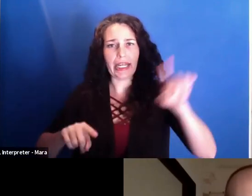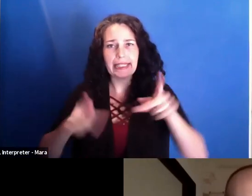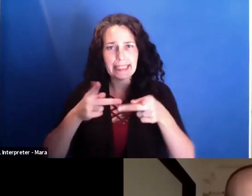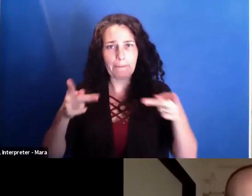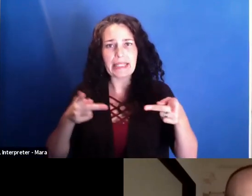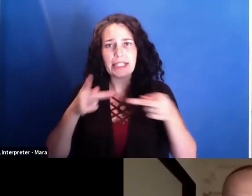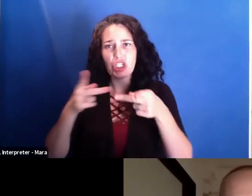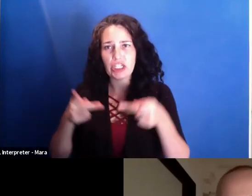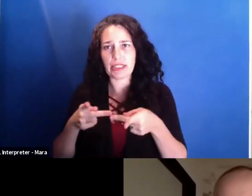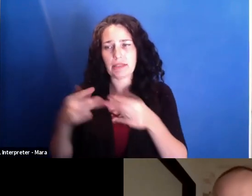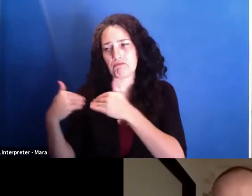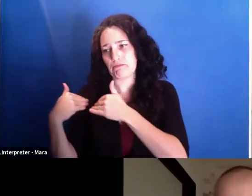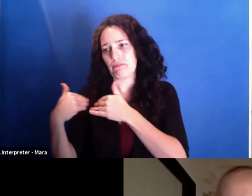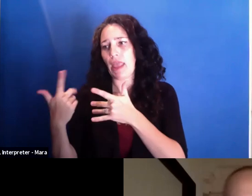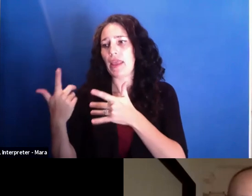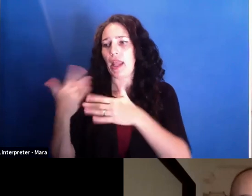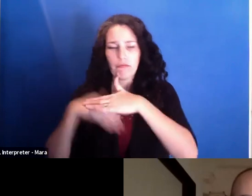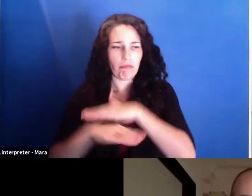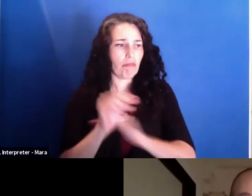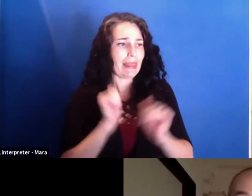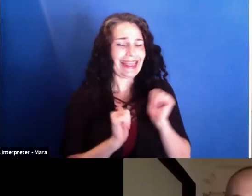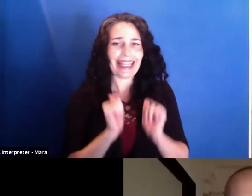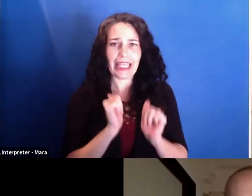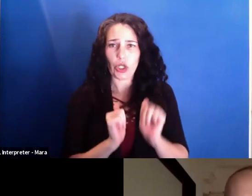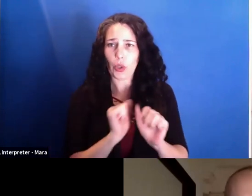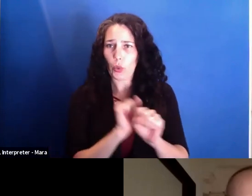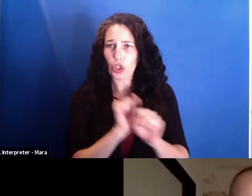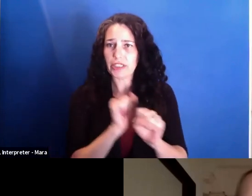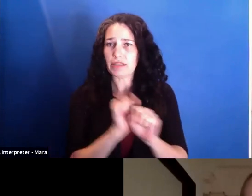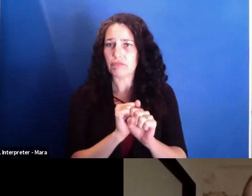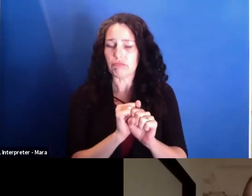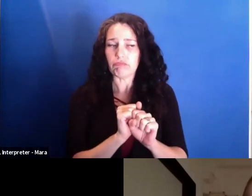And then I got into theater and worked in theater.